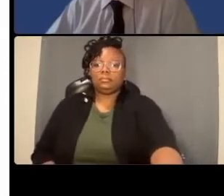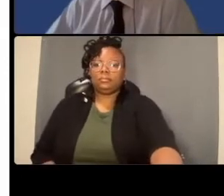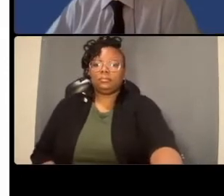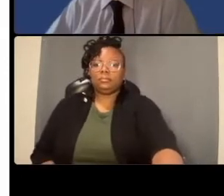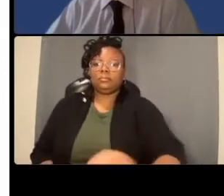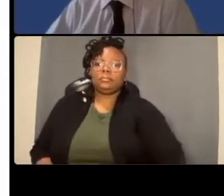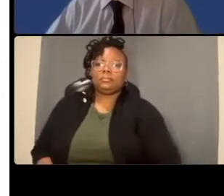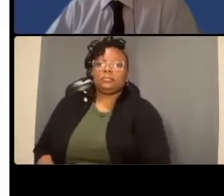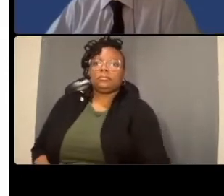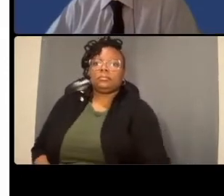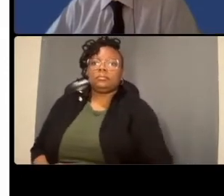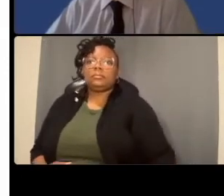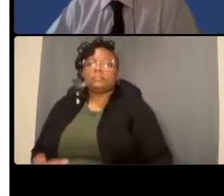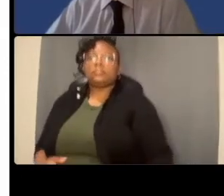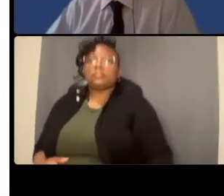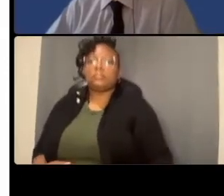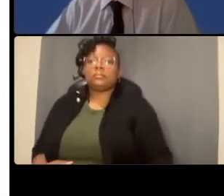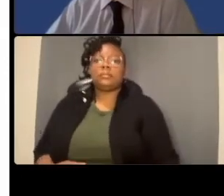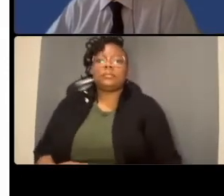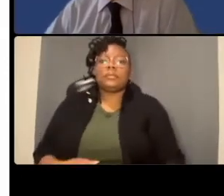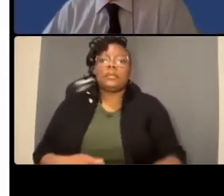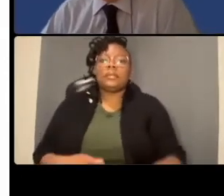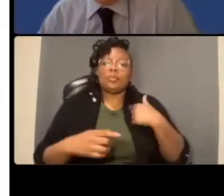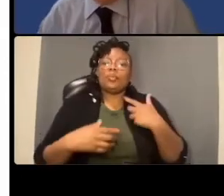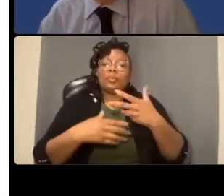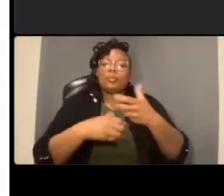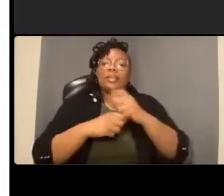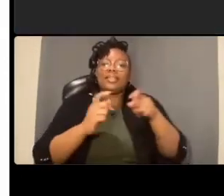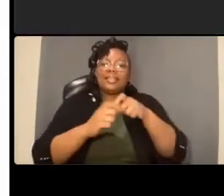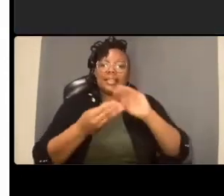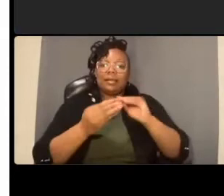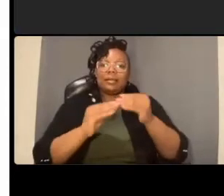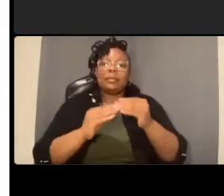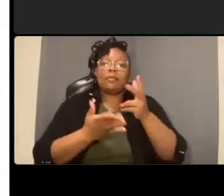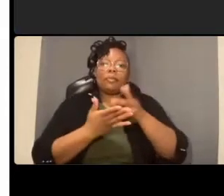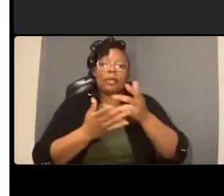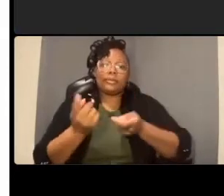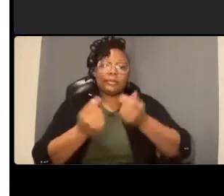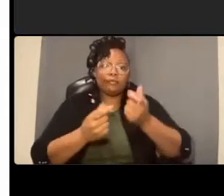that will change um could change substantially as we complete our parking optimization study through